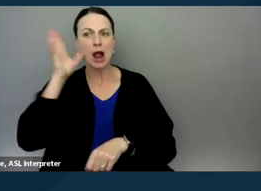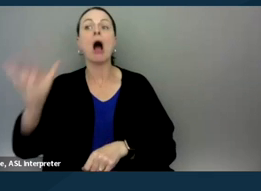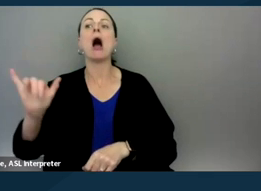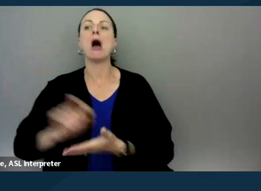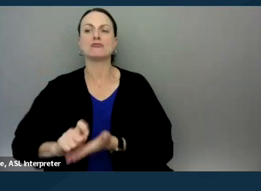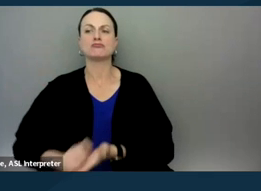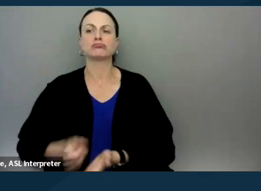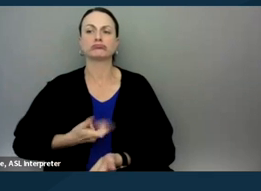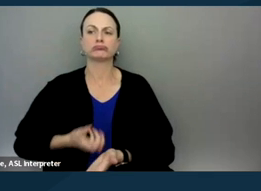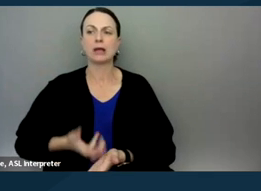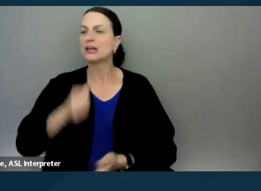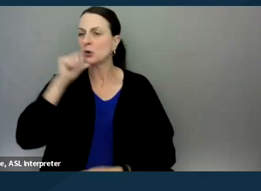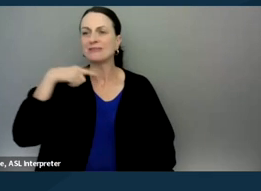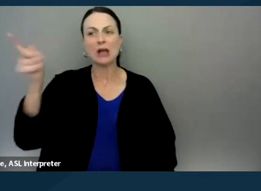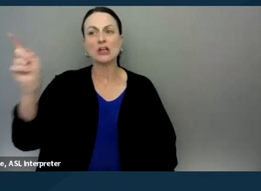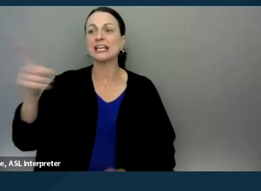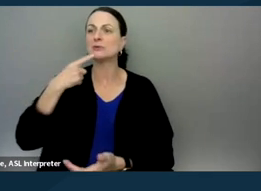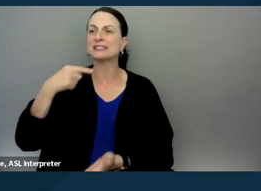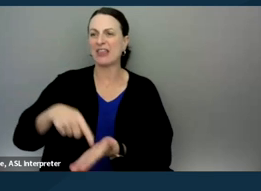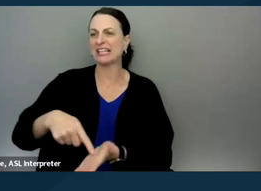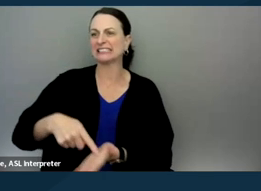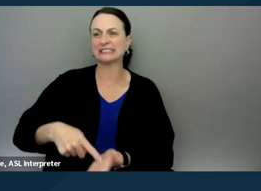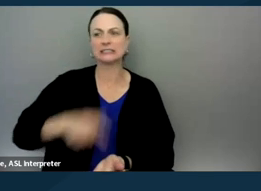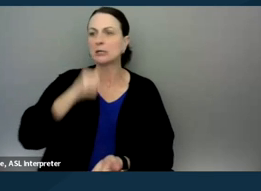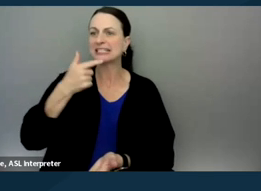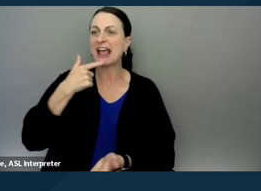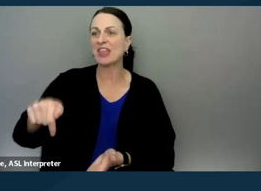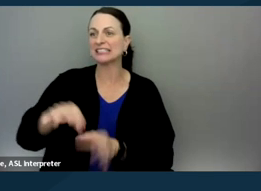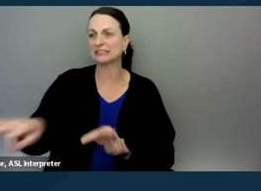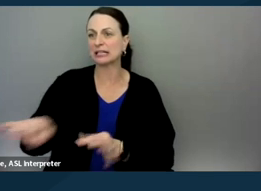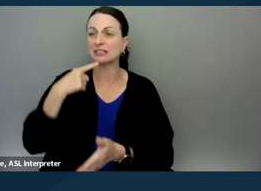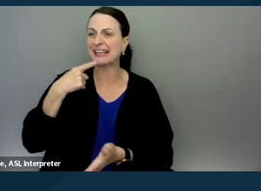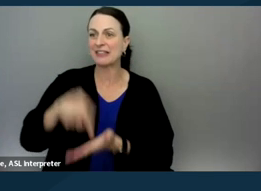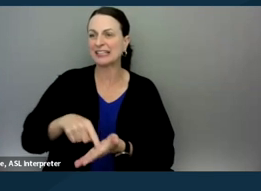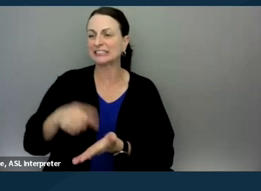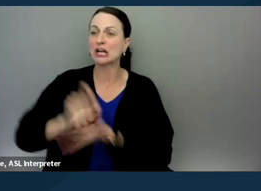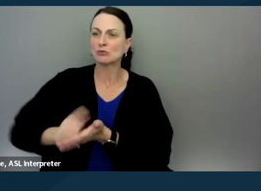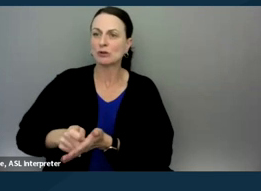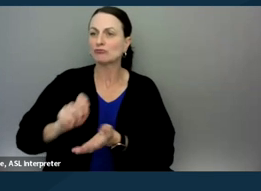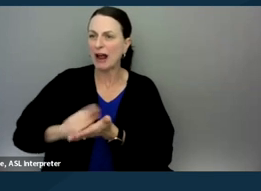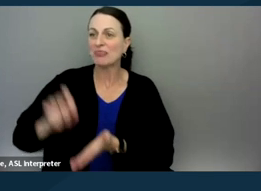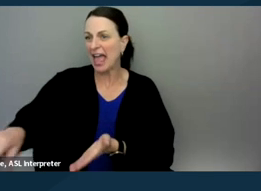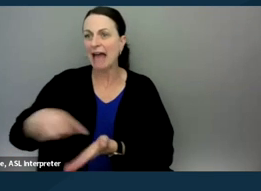without telling them that they need to be writing that down or that they should be writing that down or interpreting it.